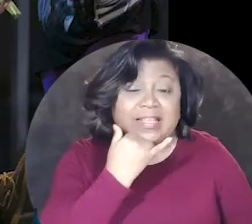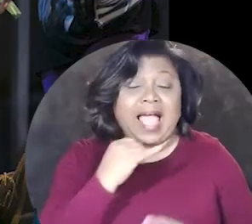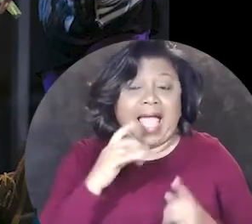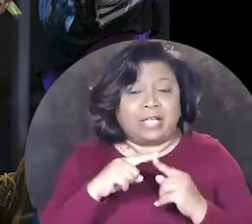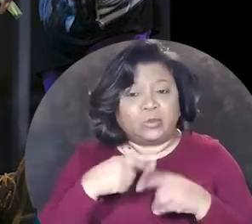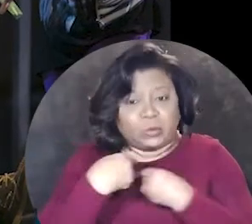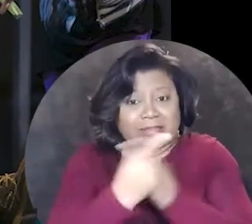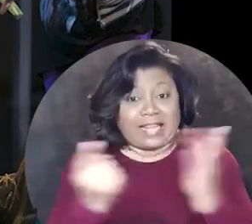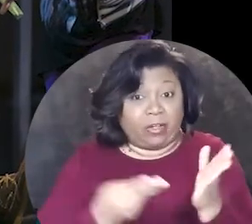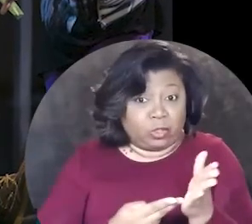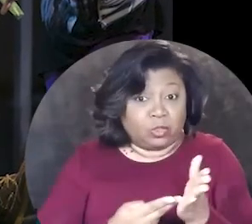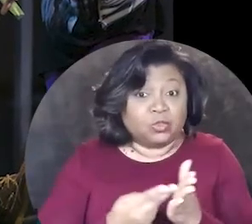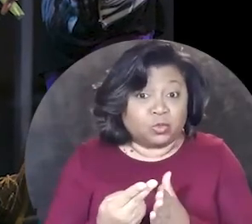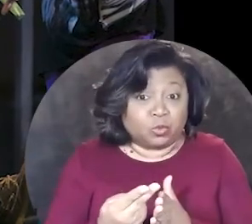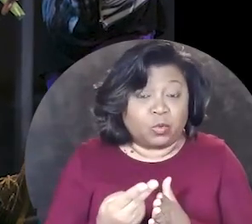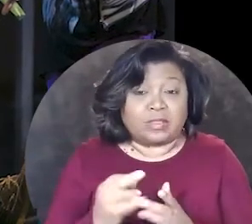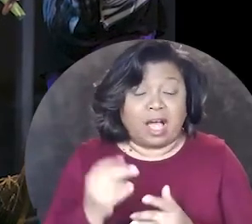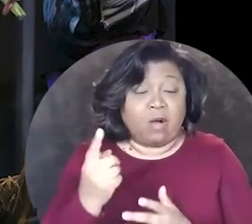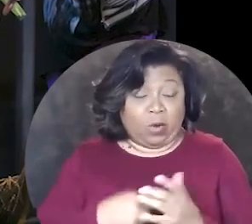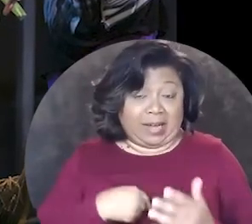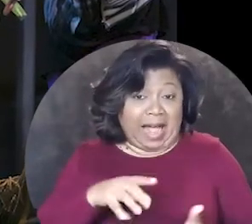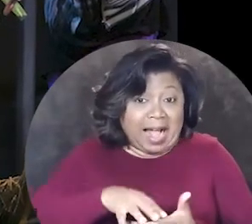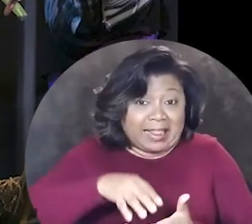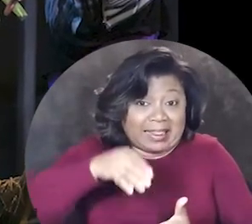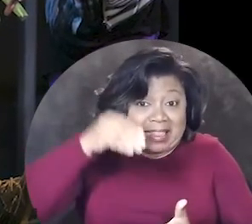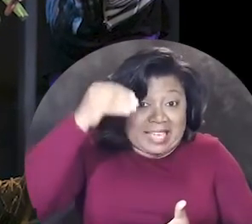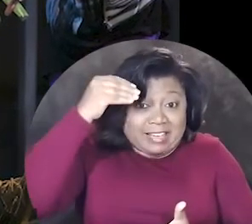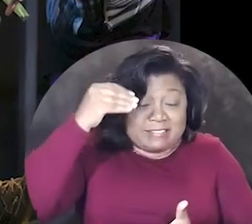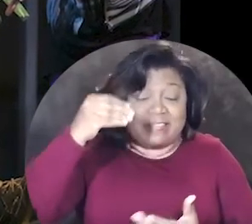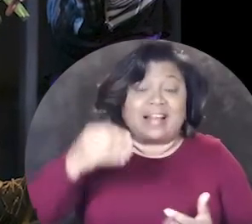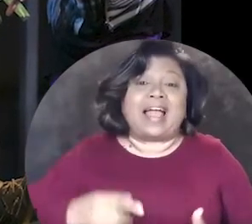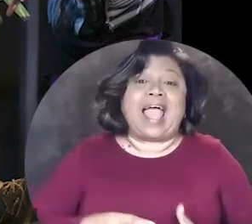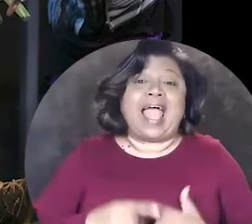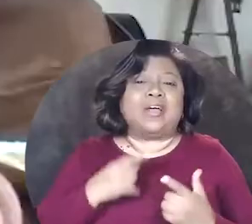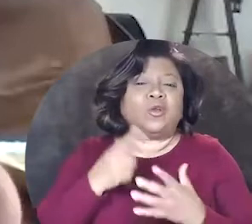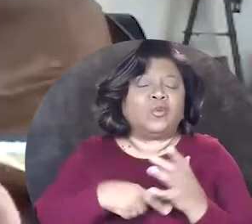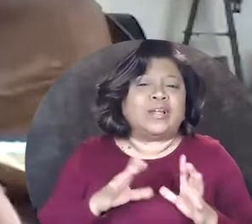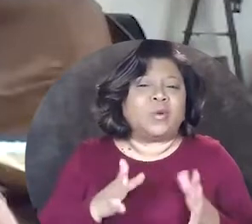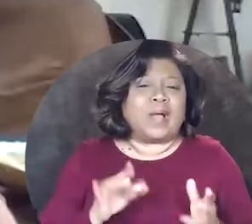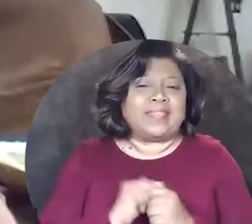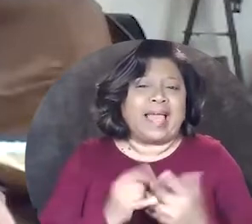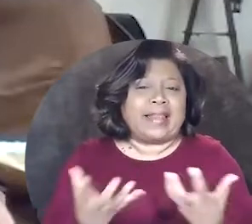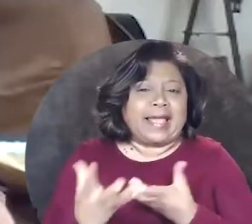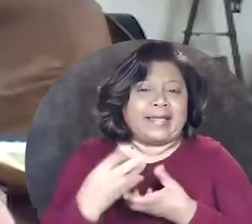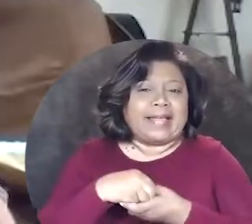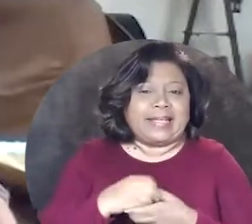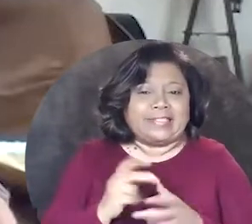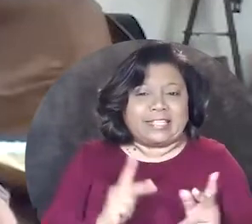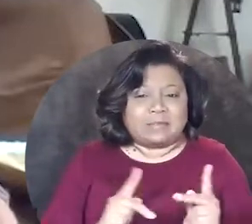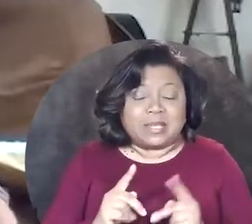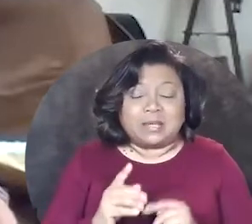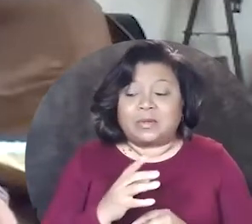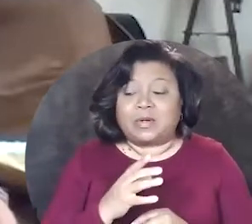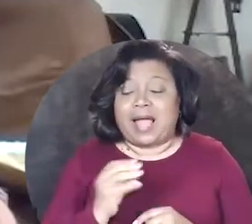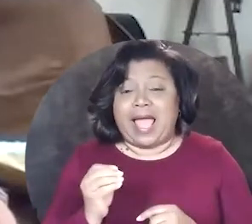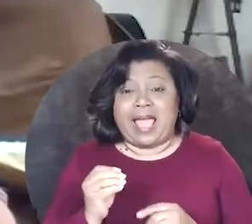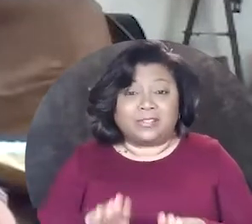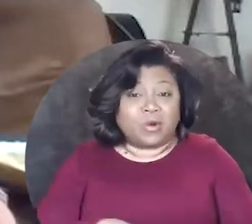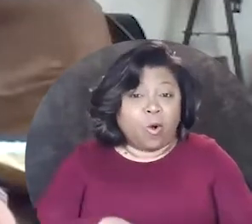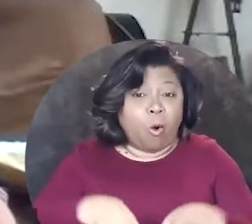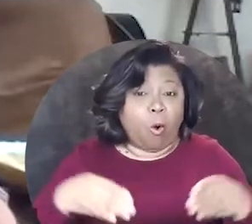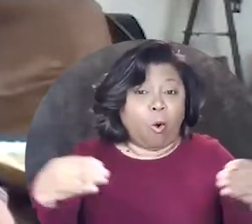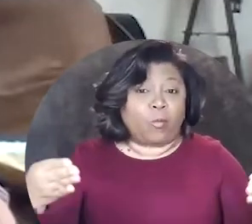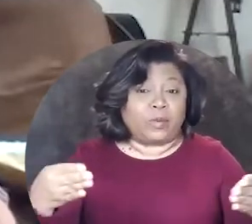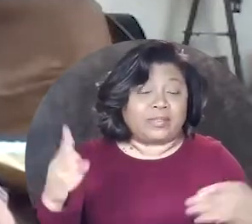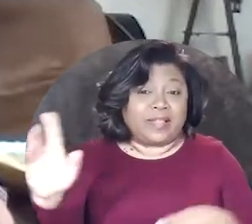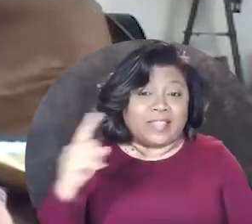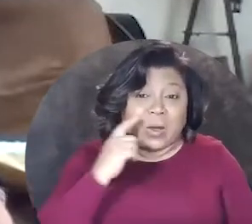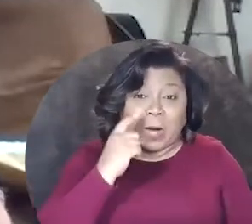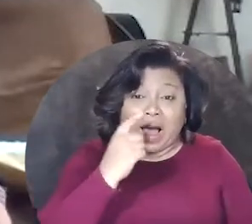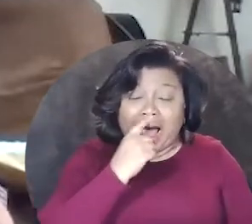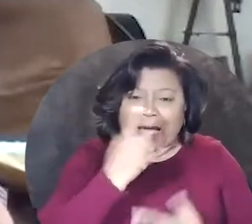and to tell the truth of what I live and do it in a way that engages people and opens up their eyes